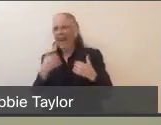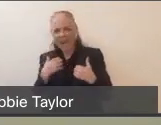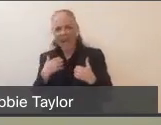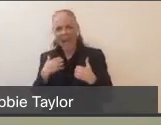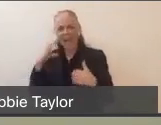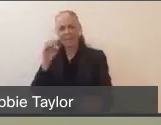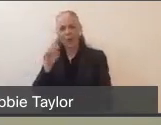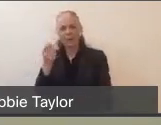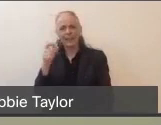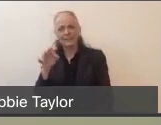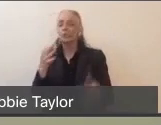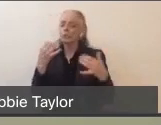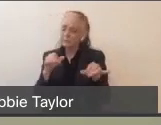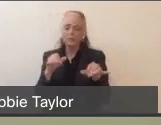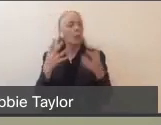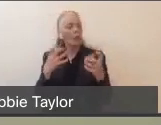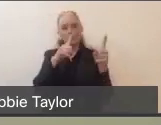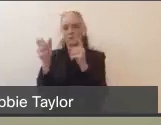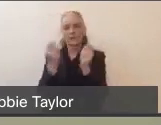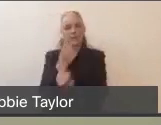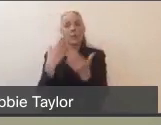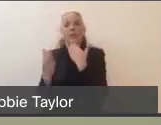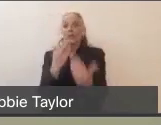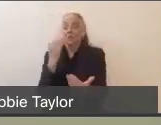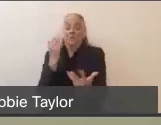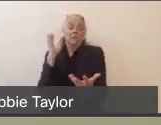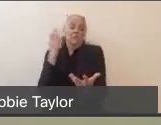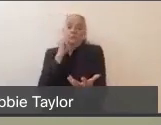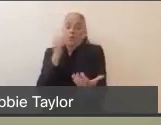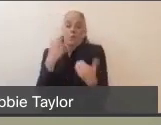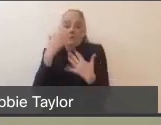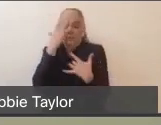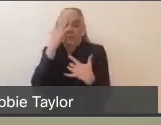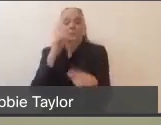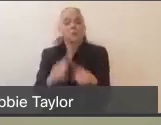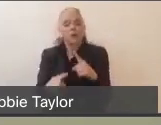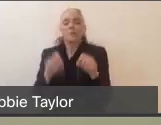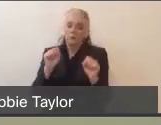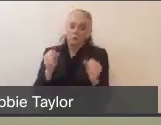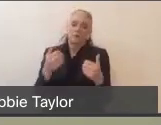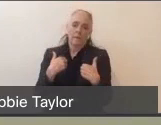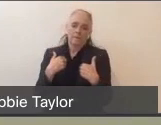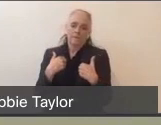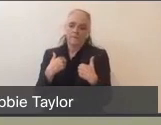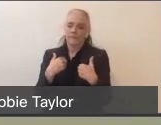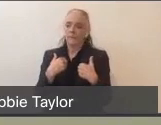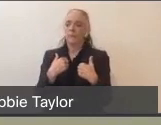and that's one of our top priorities. (Laine, offscreen) So let's talk a bit more about the notion of antibody testing.